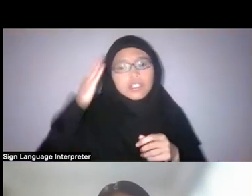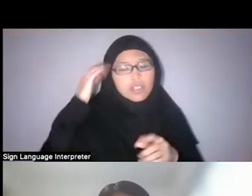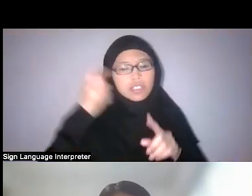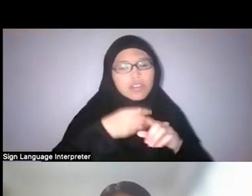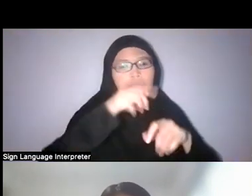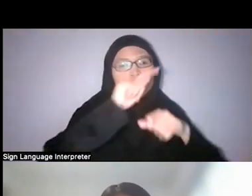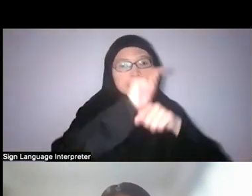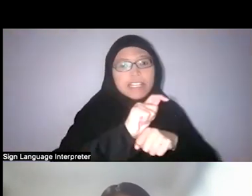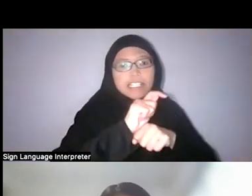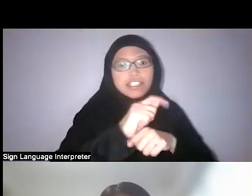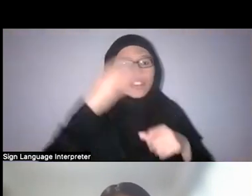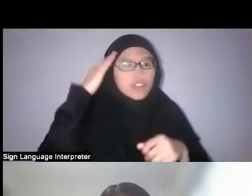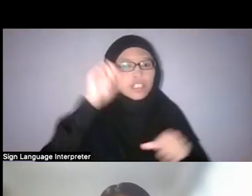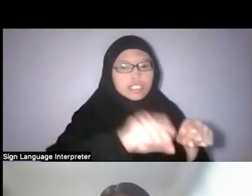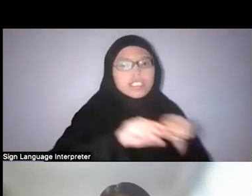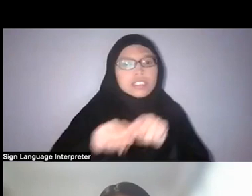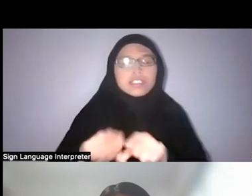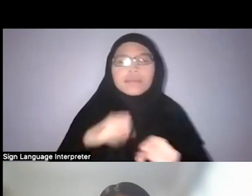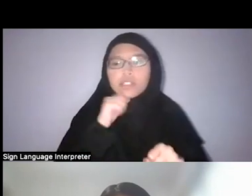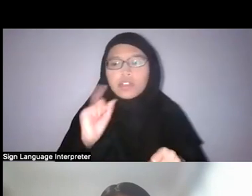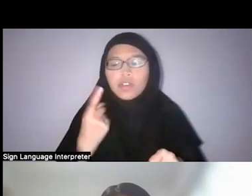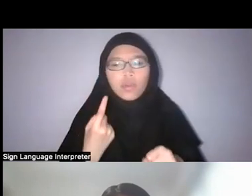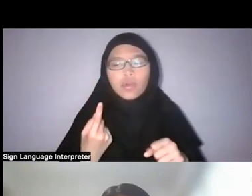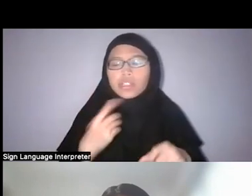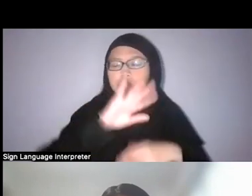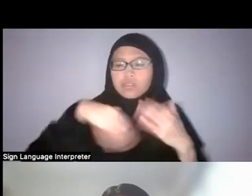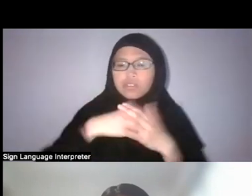is not by any means entirely spiritual, or mystical, or random.